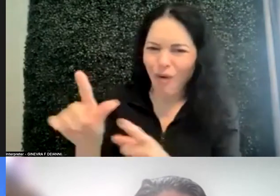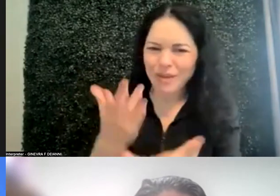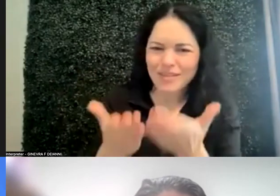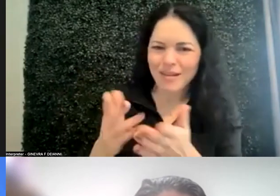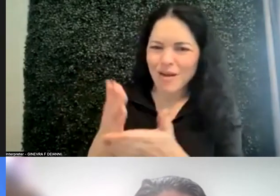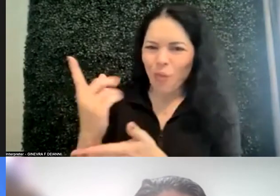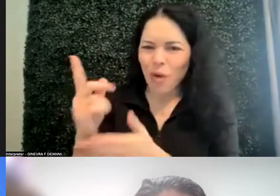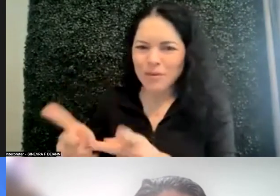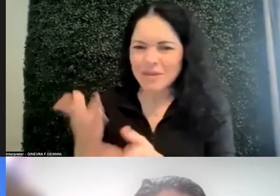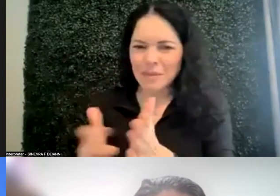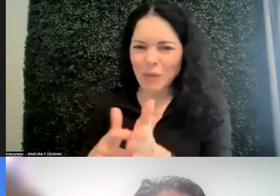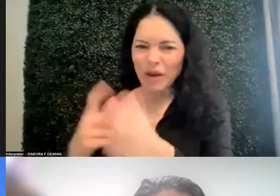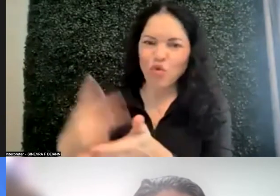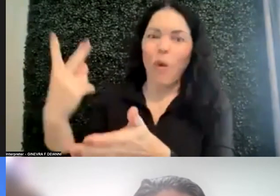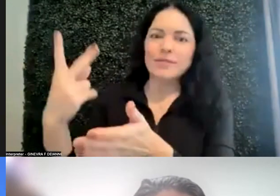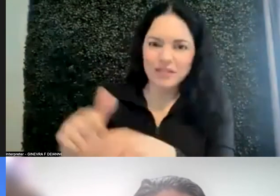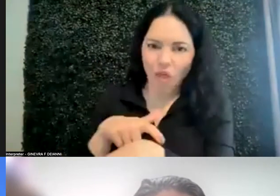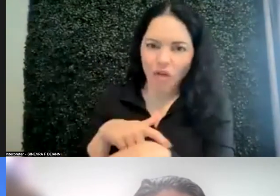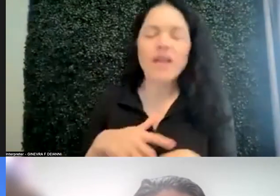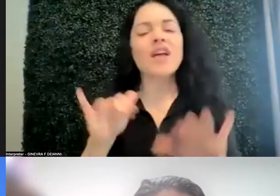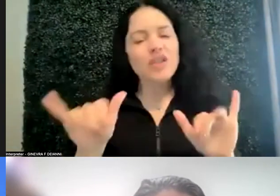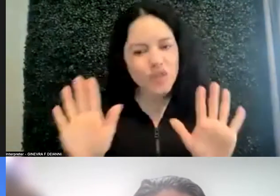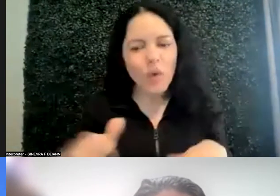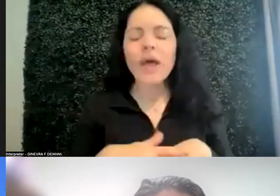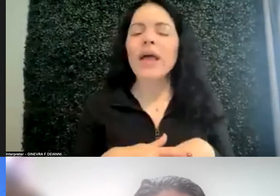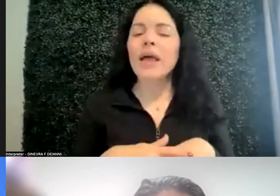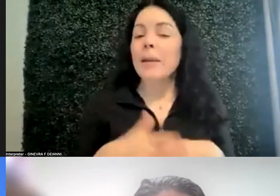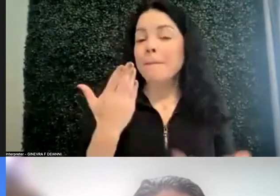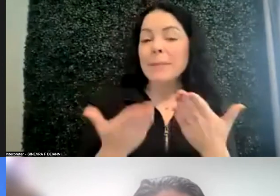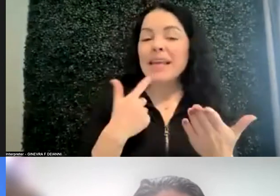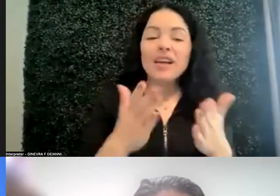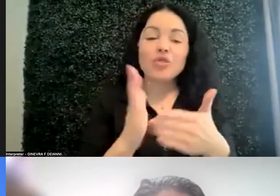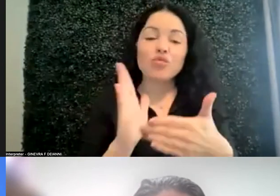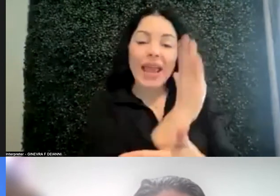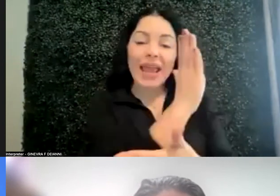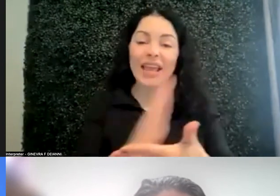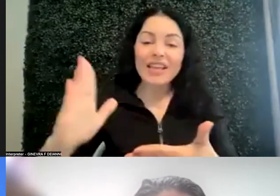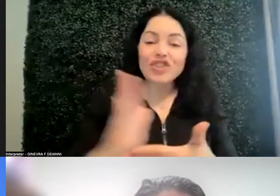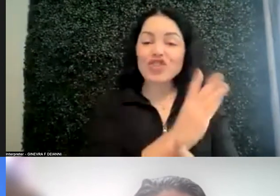and then saying your mileage may vary or please take into account processing